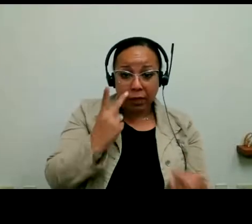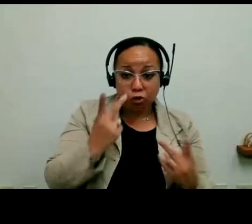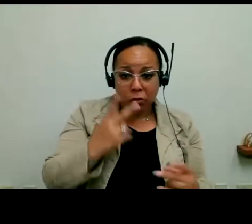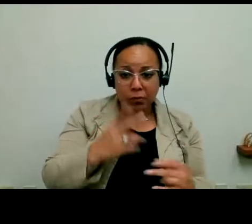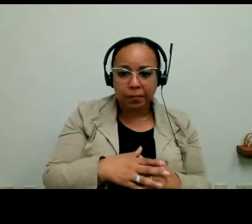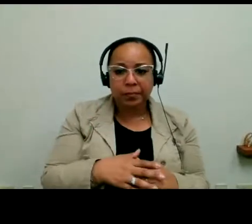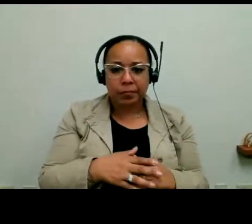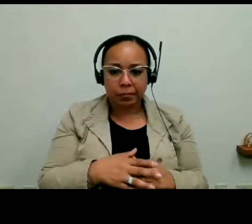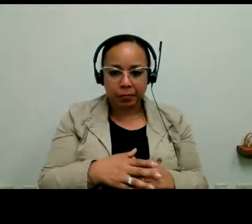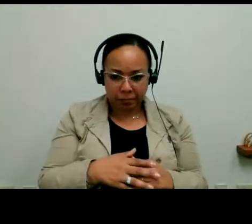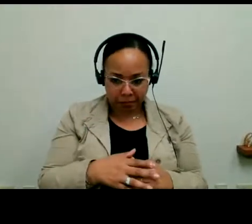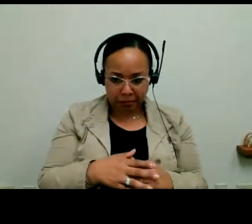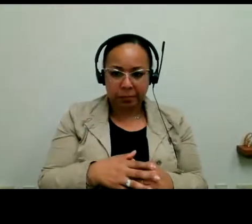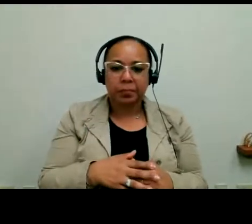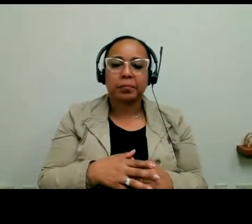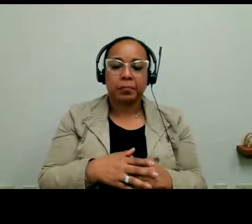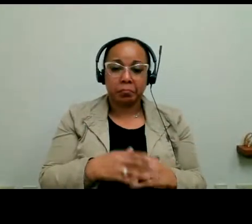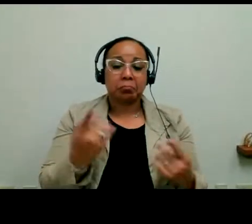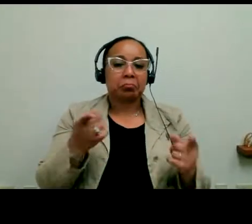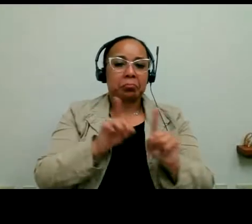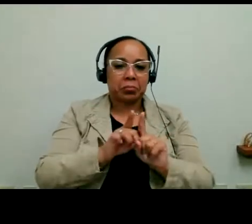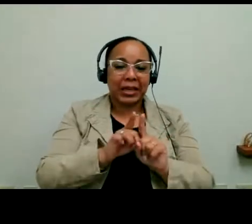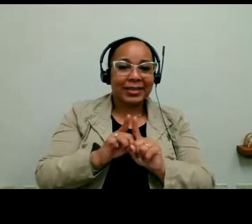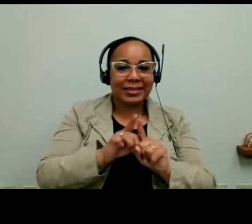blind or low vision is serving a sight guide for navigation. Needing